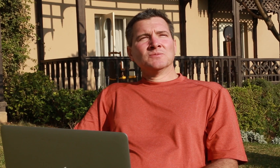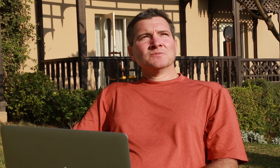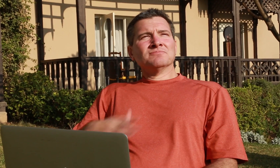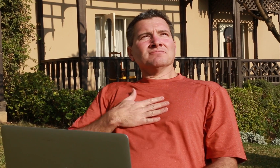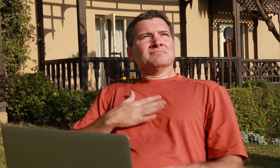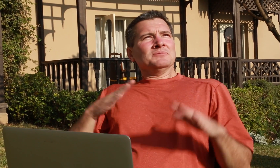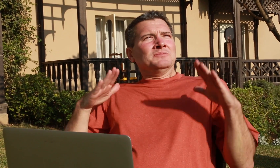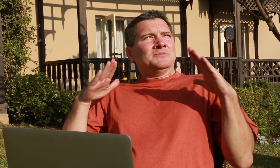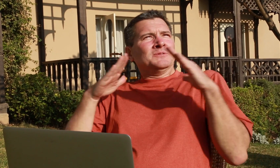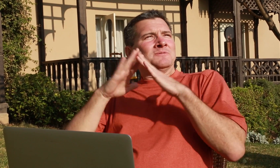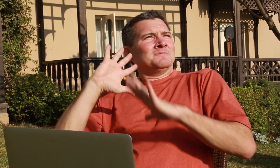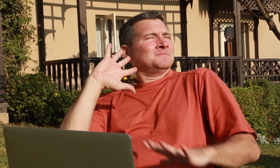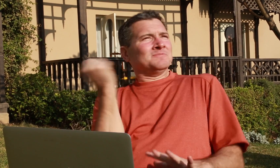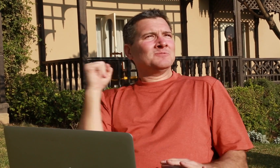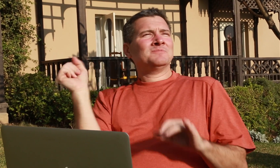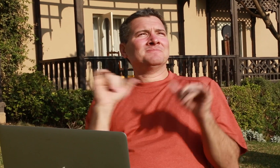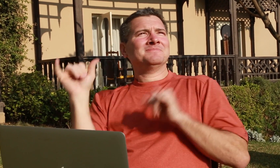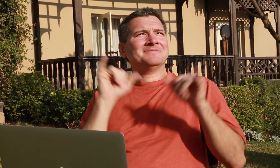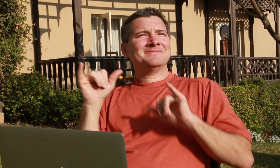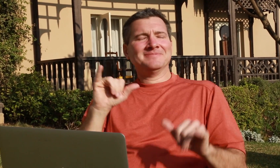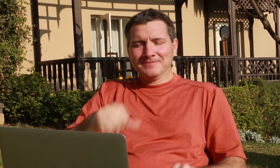My, how beautiful the mountain is!